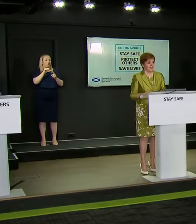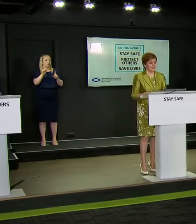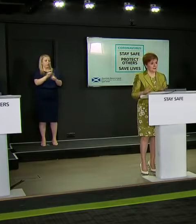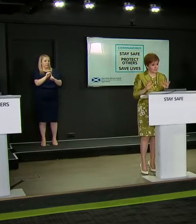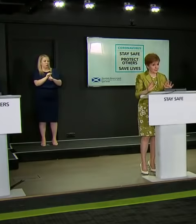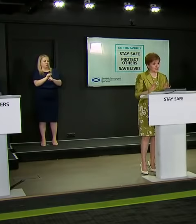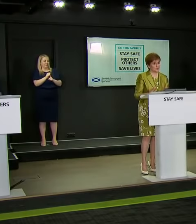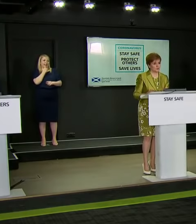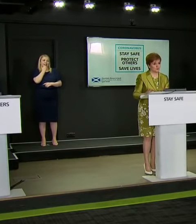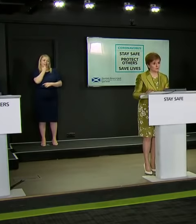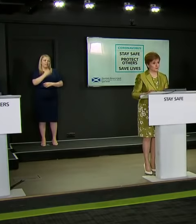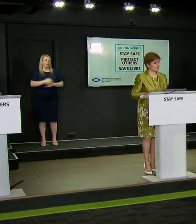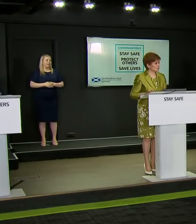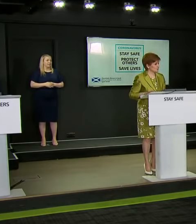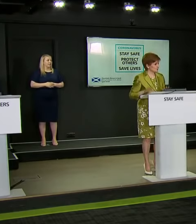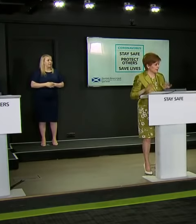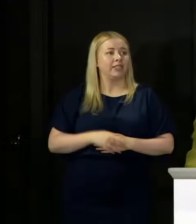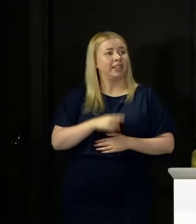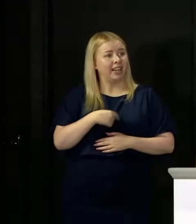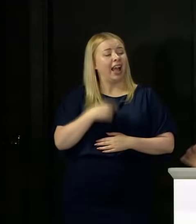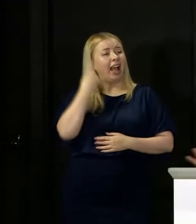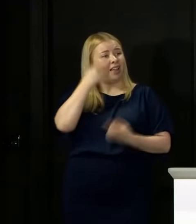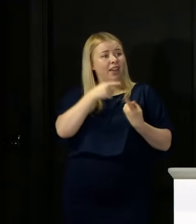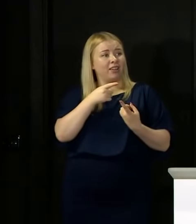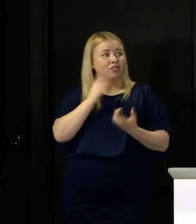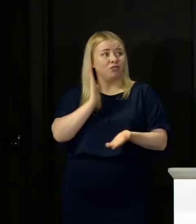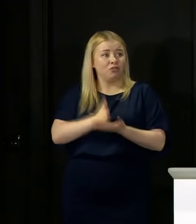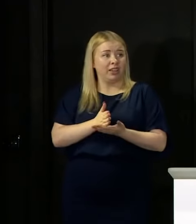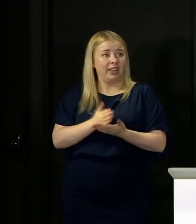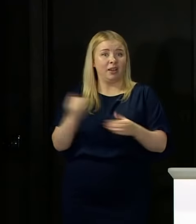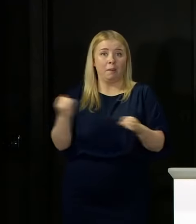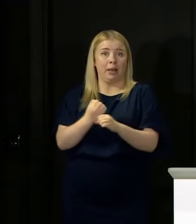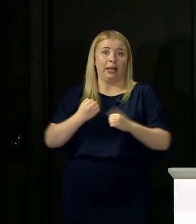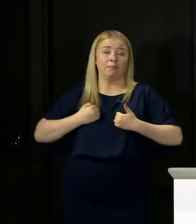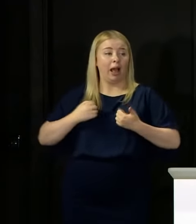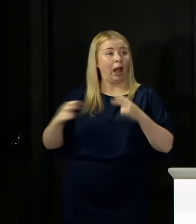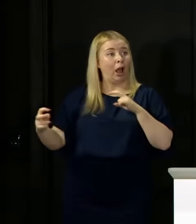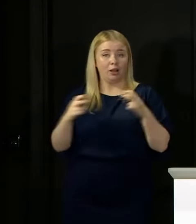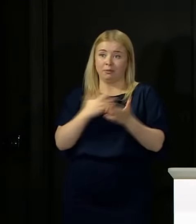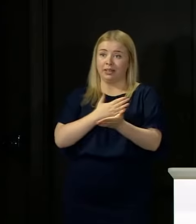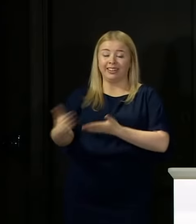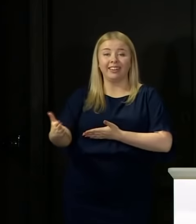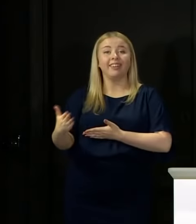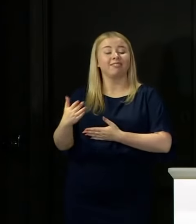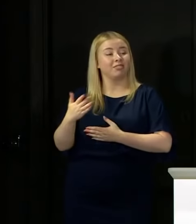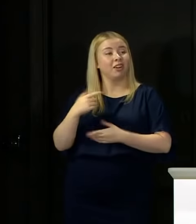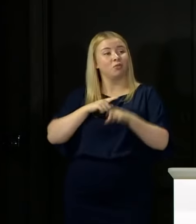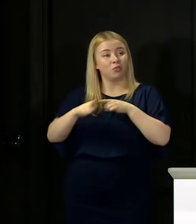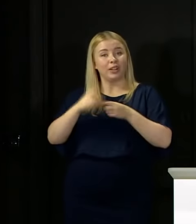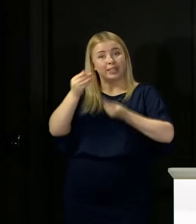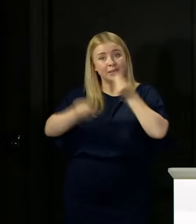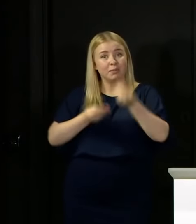I think in one fell swoop you've just made my argument that I've been trying to make throughout this.